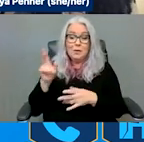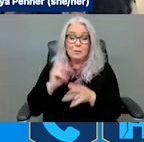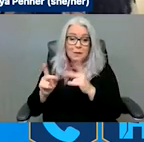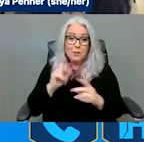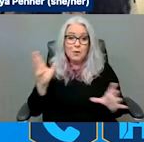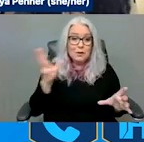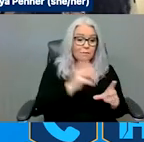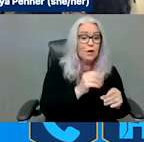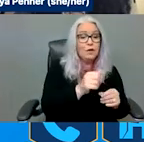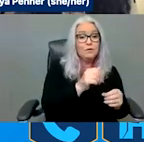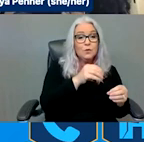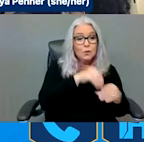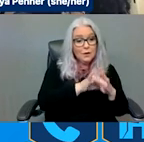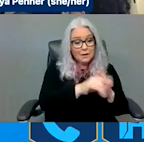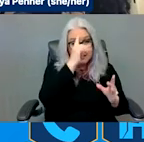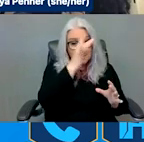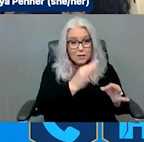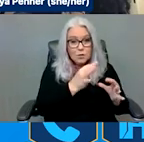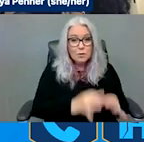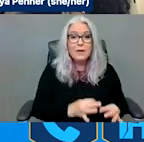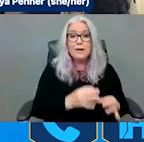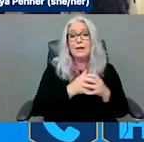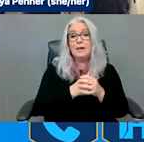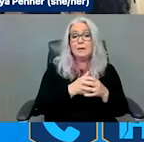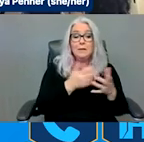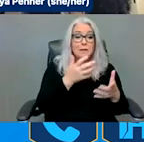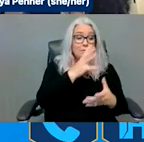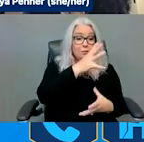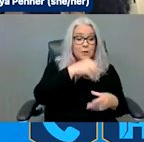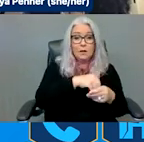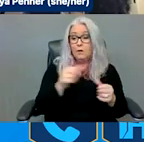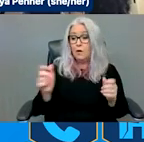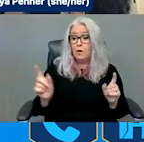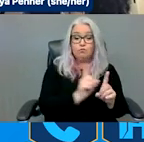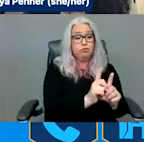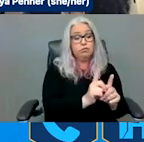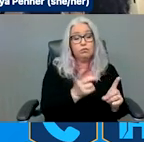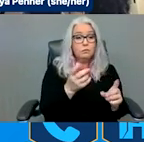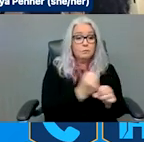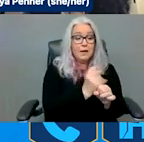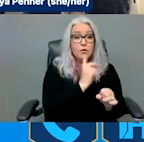communities; making sure we are at the table and a part of every piece of these policies